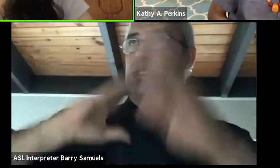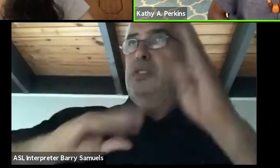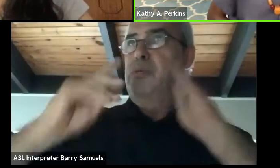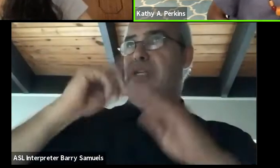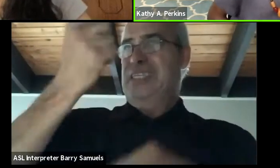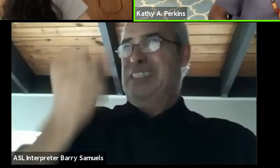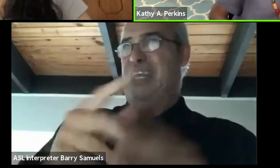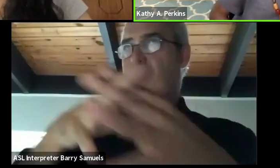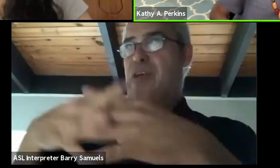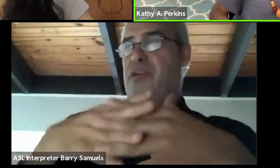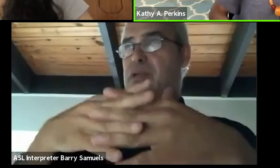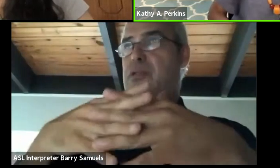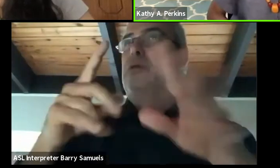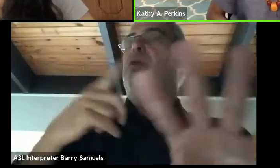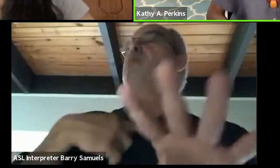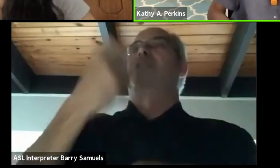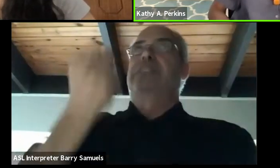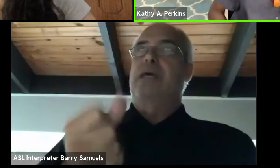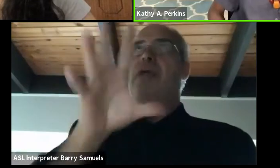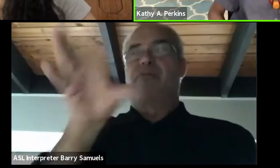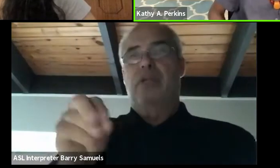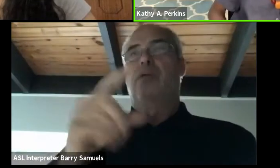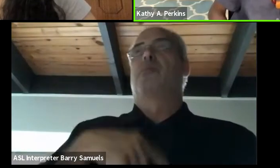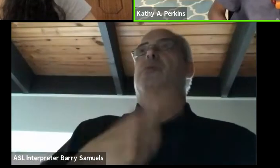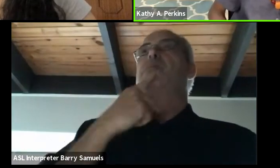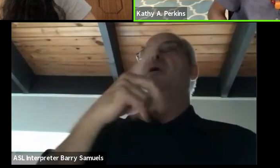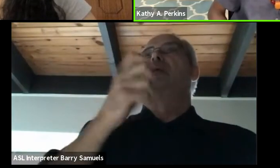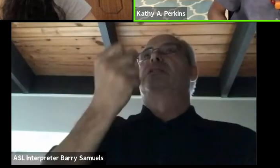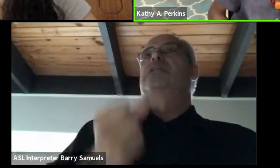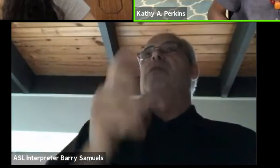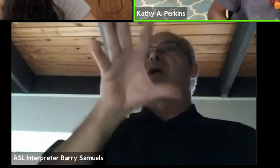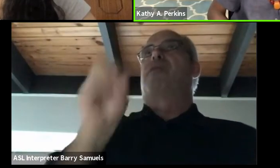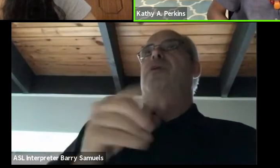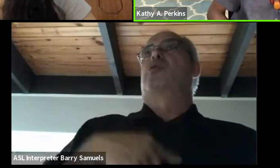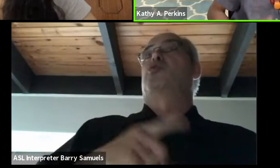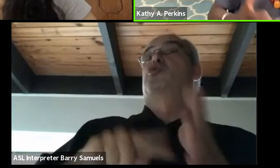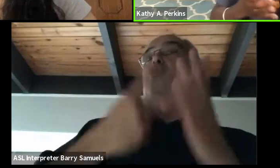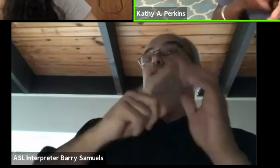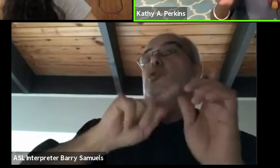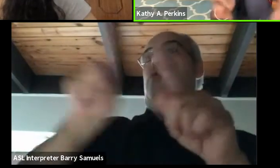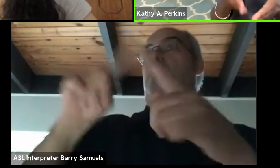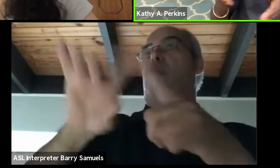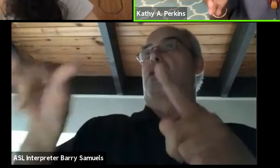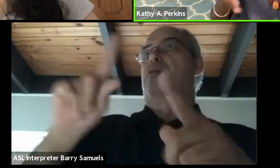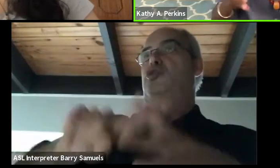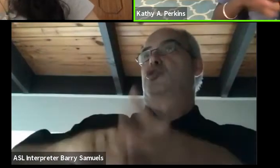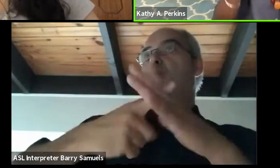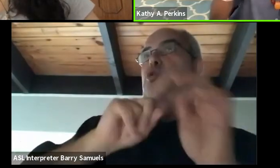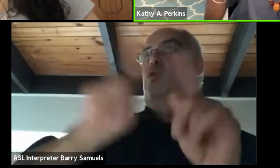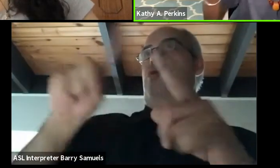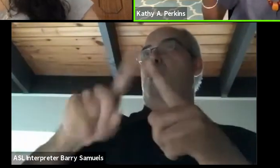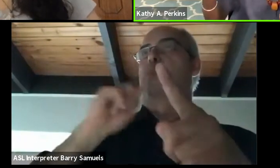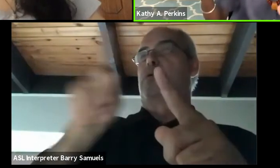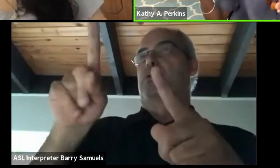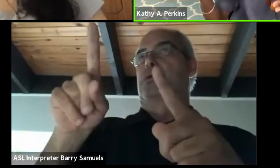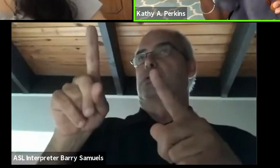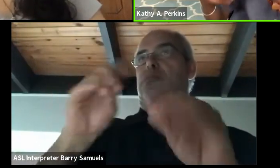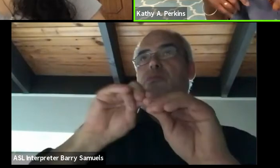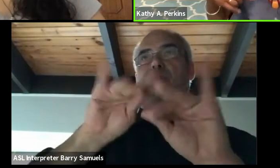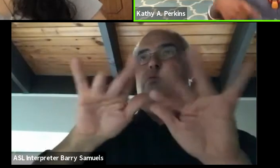It was related to my experiences in South Africa, because once I started going to South Africa, it's really strange how this things would just start snowballing.